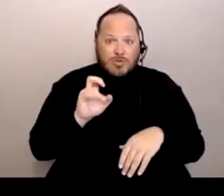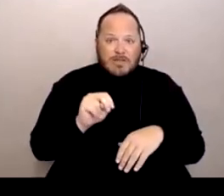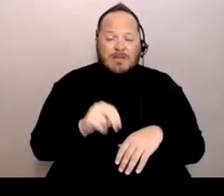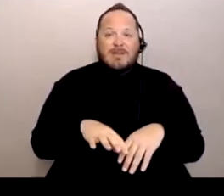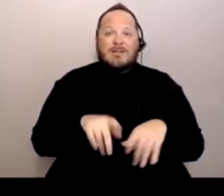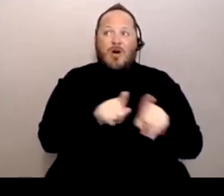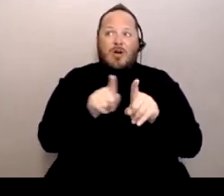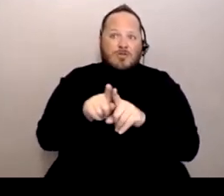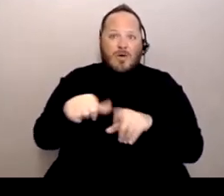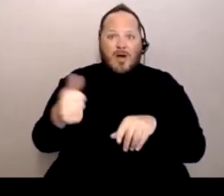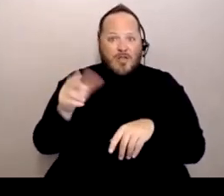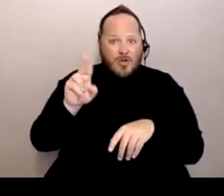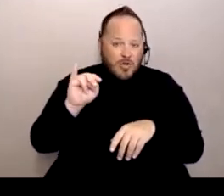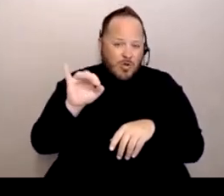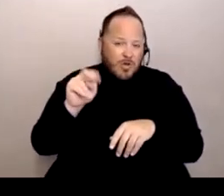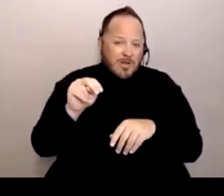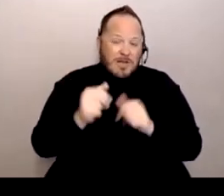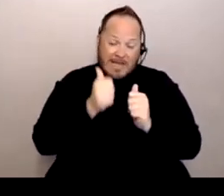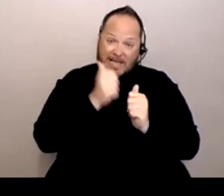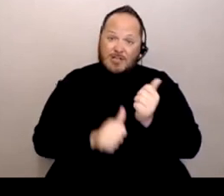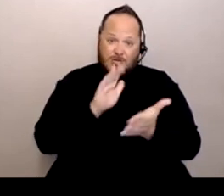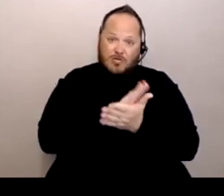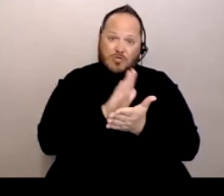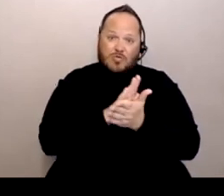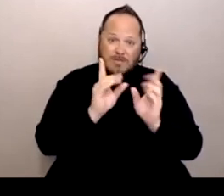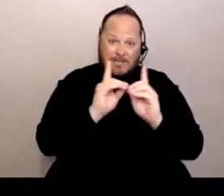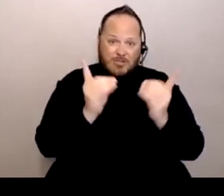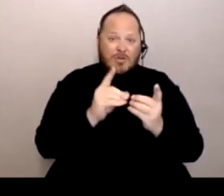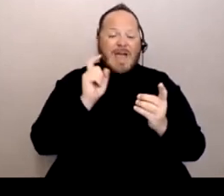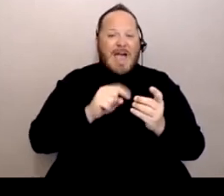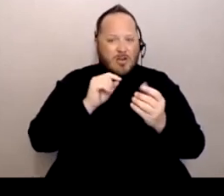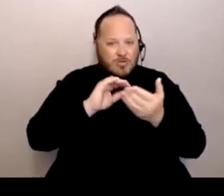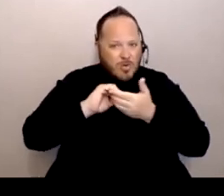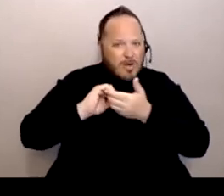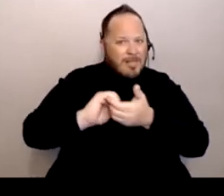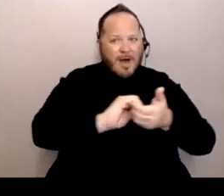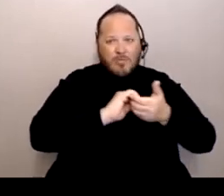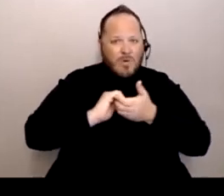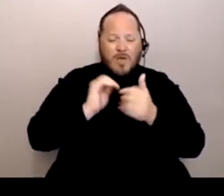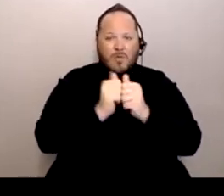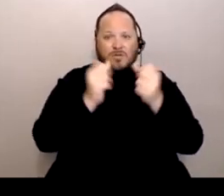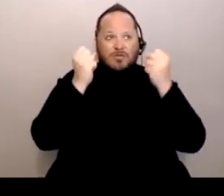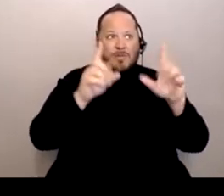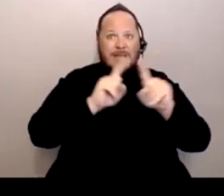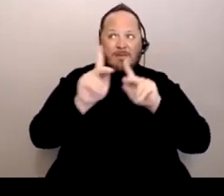because each each school district has to collaborate with so many different people to serve our students.